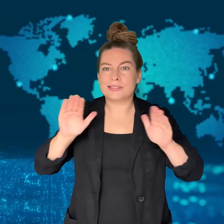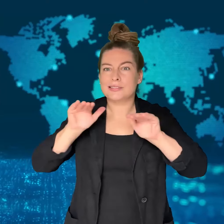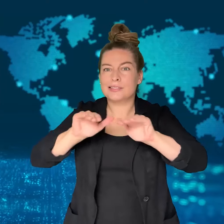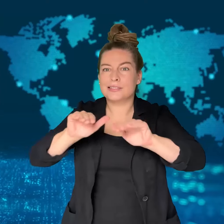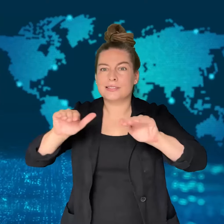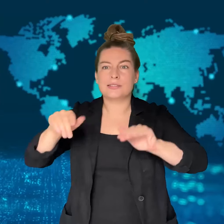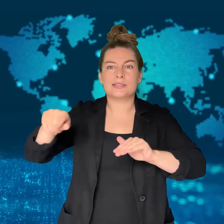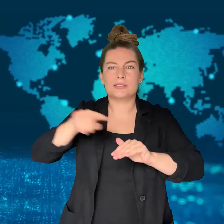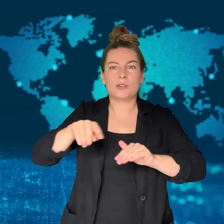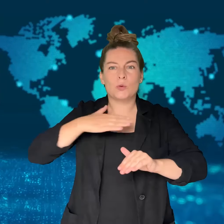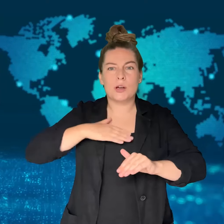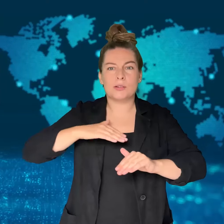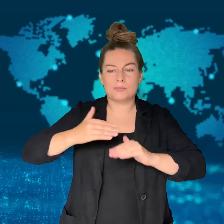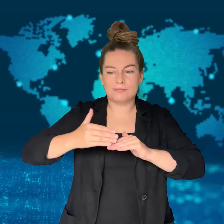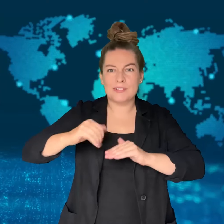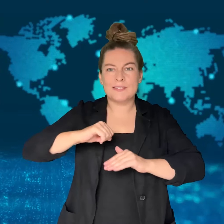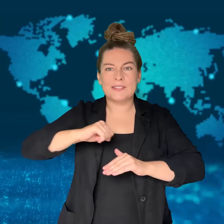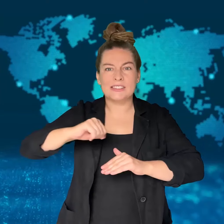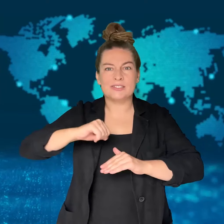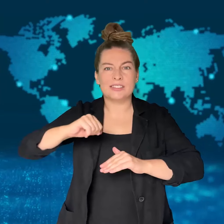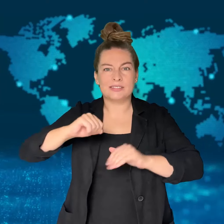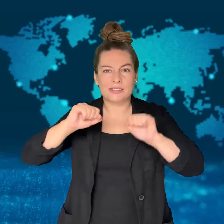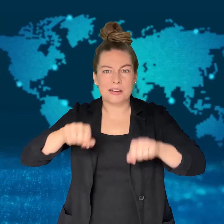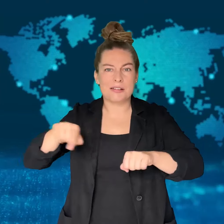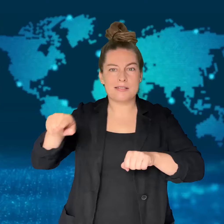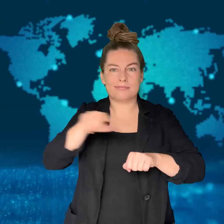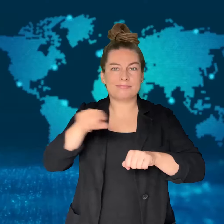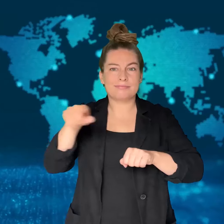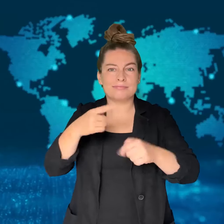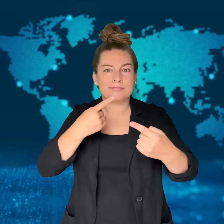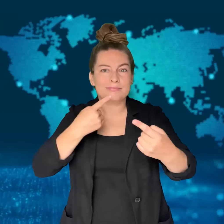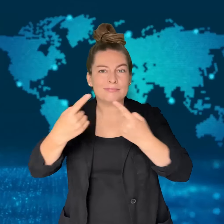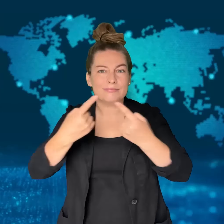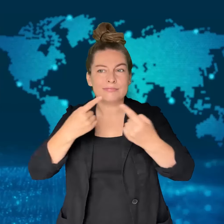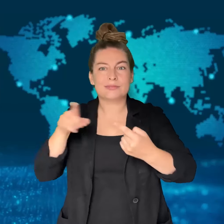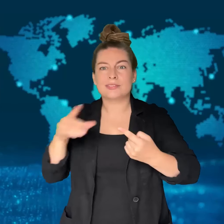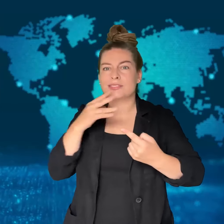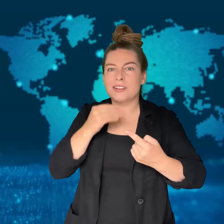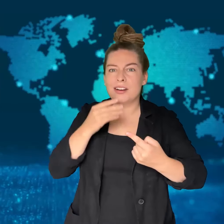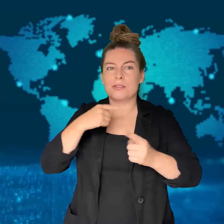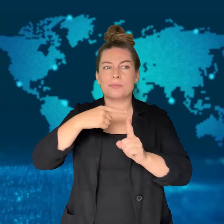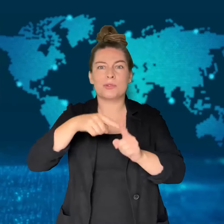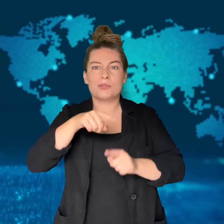The US, EU, Egypt, and Qatar, urgently pushed to